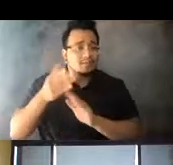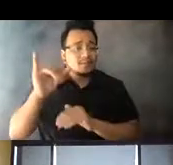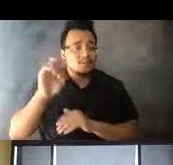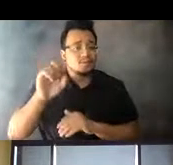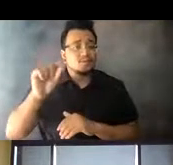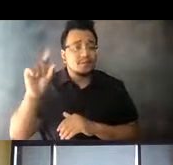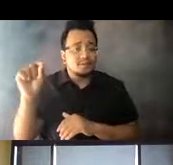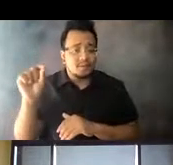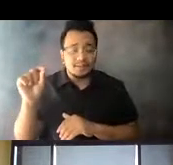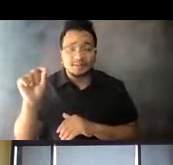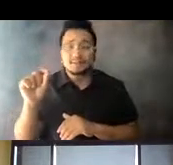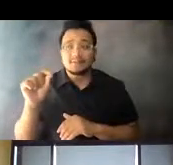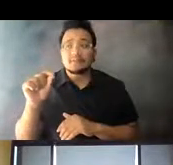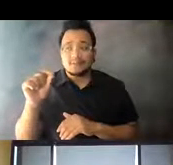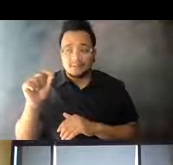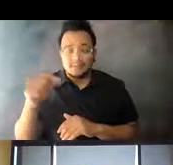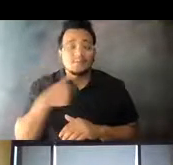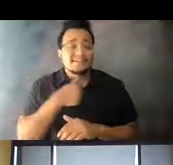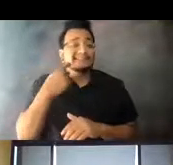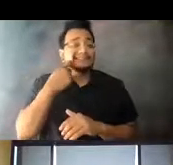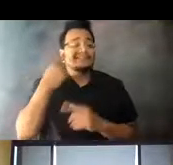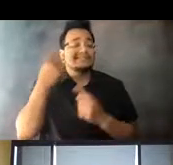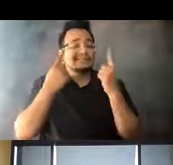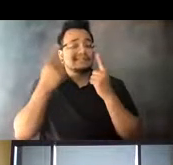2020, and have been adding service improvements since.